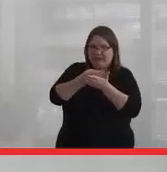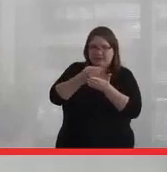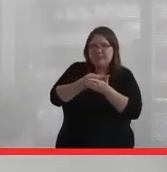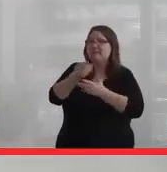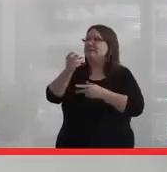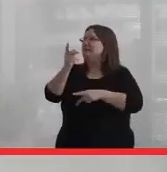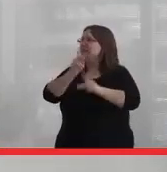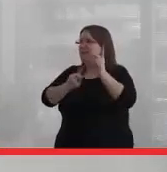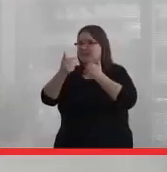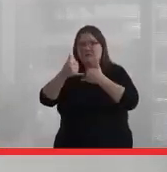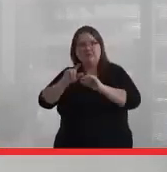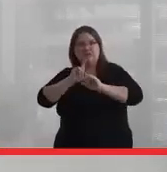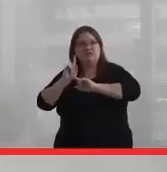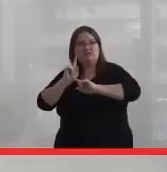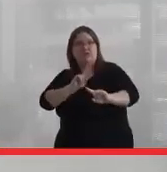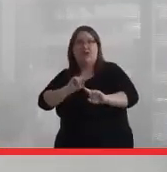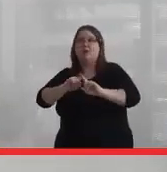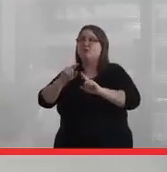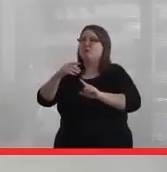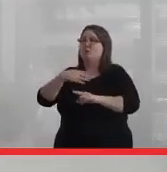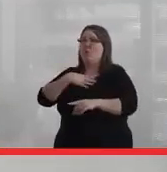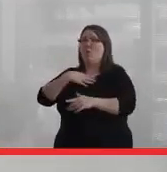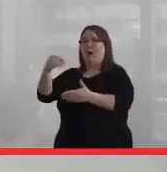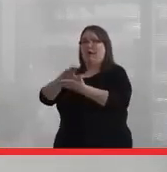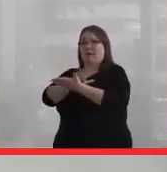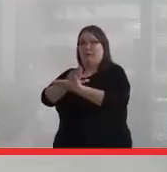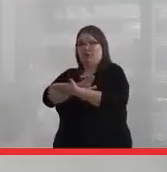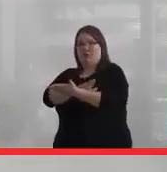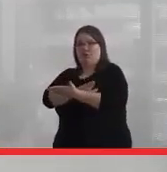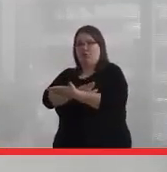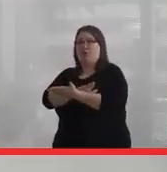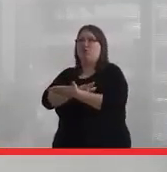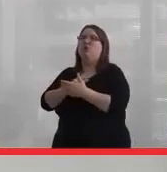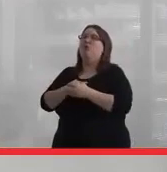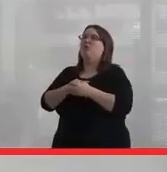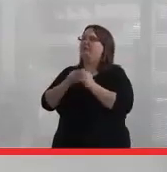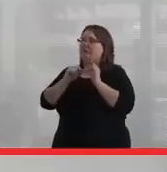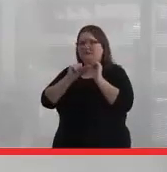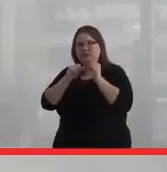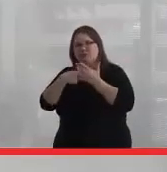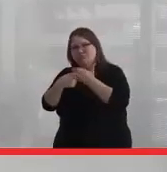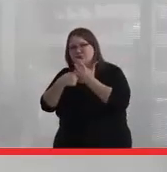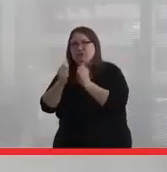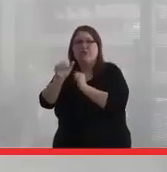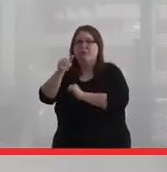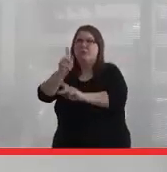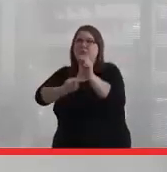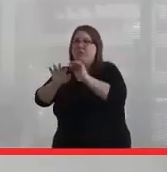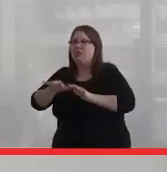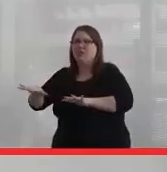People were still reacting to the white paper. There were ongoing talks with people at--